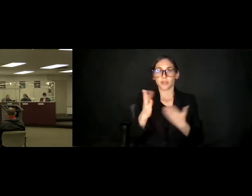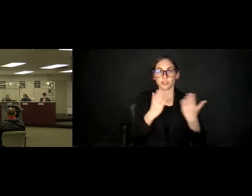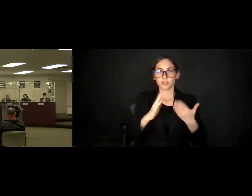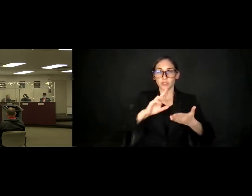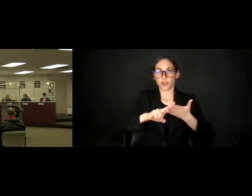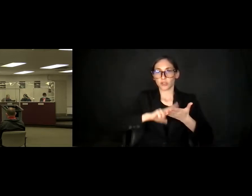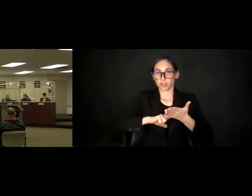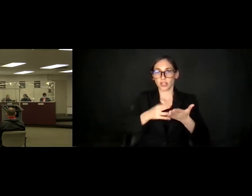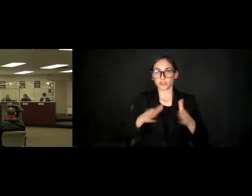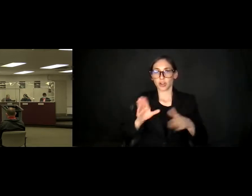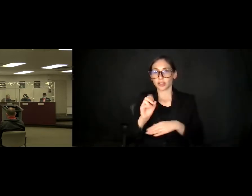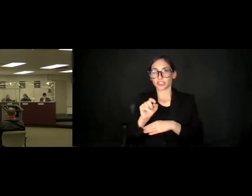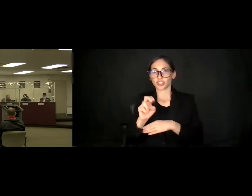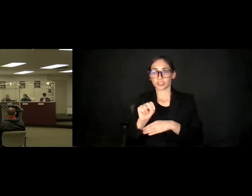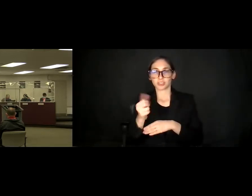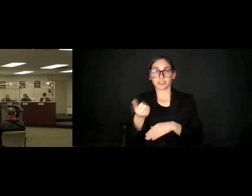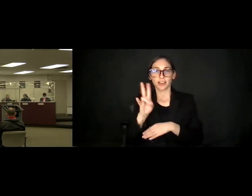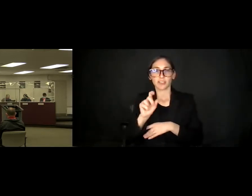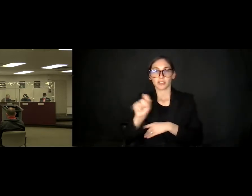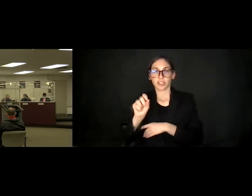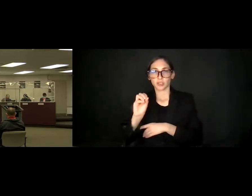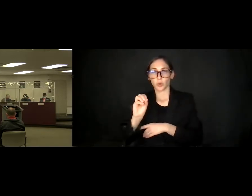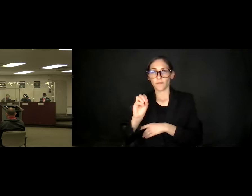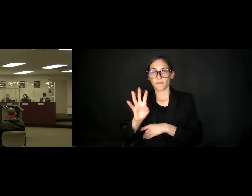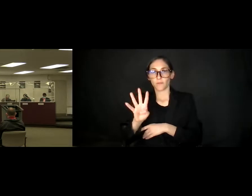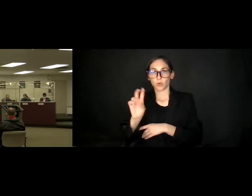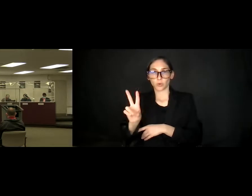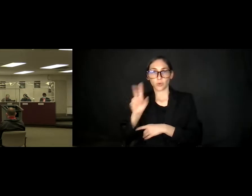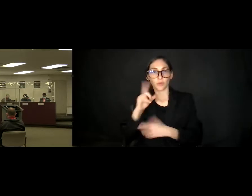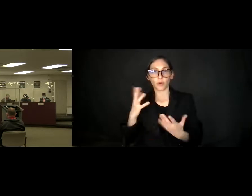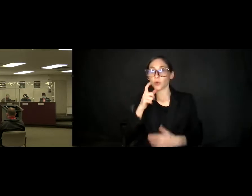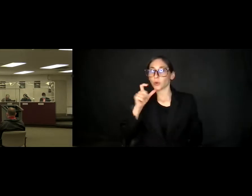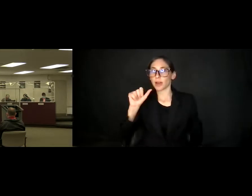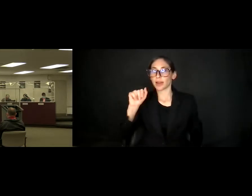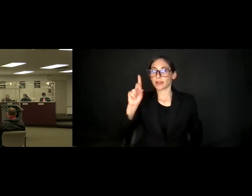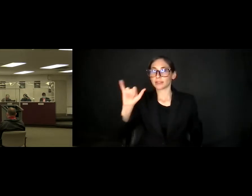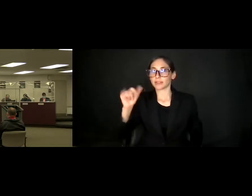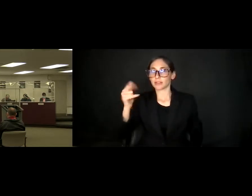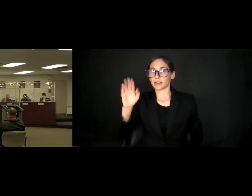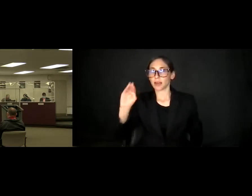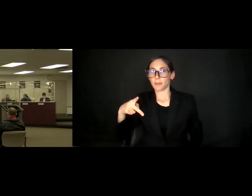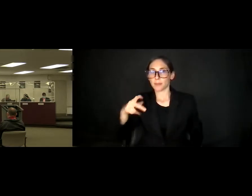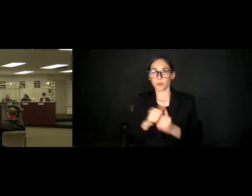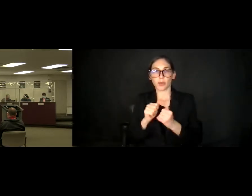(17-042) for Andy Gump with Measure AV Funds. May I hear a motion? So move.